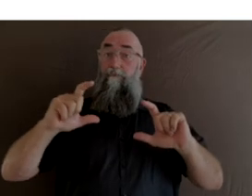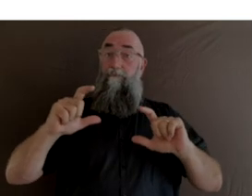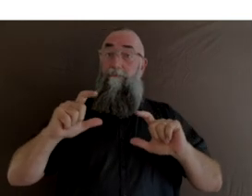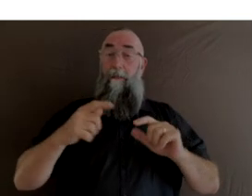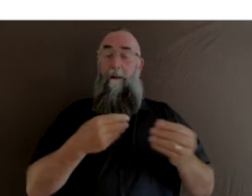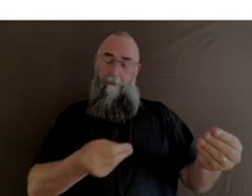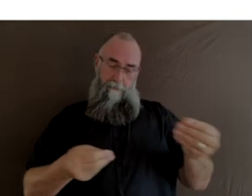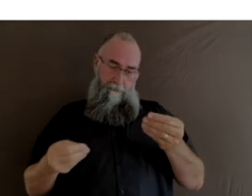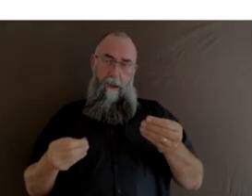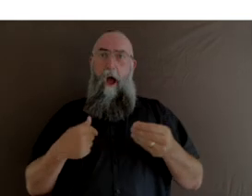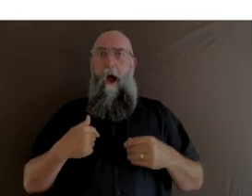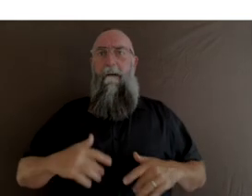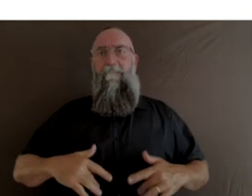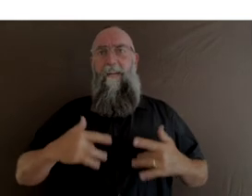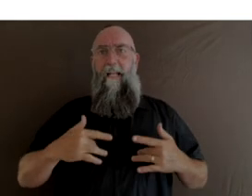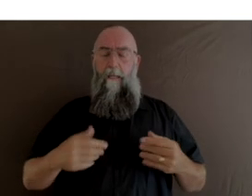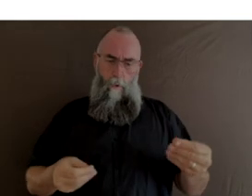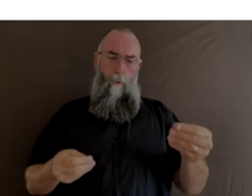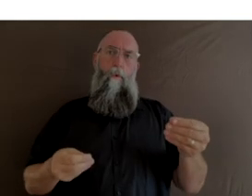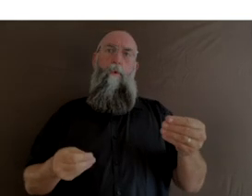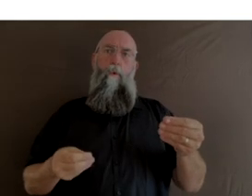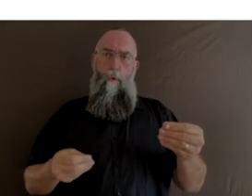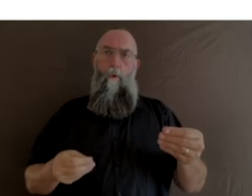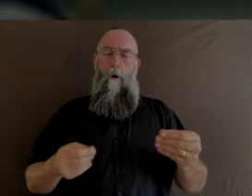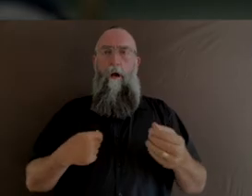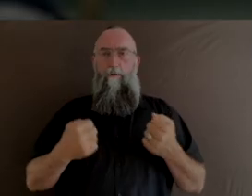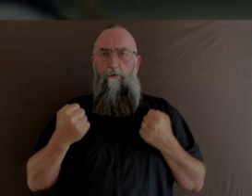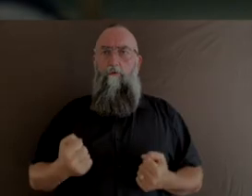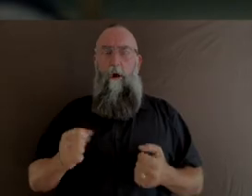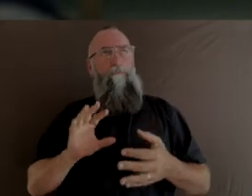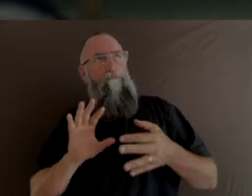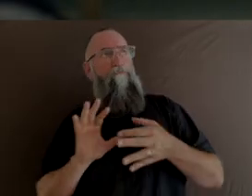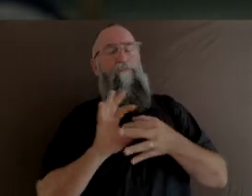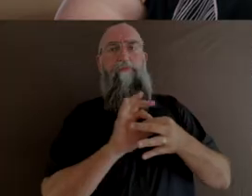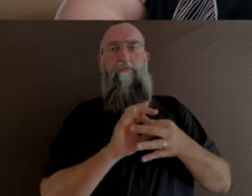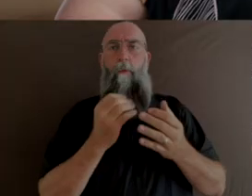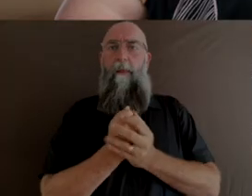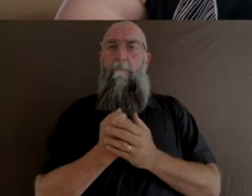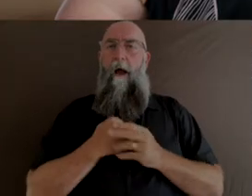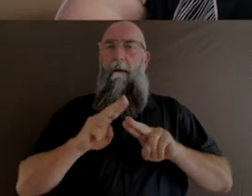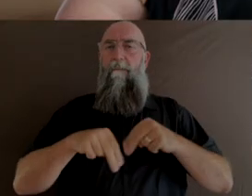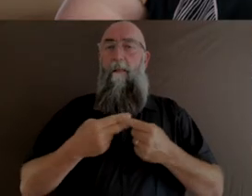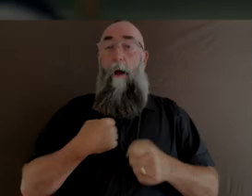I really felt I’d consolidated that connection with my ancestors and my great great grandmother